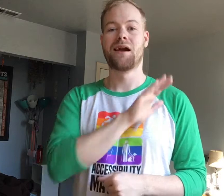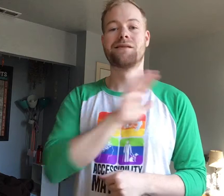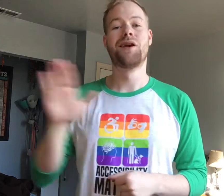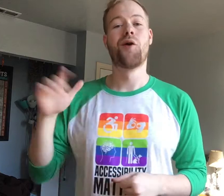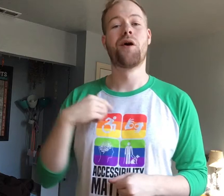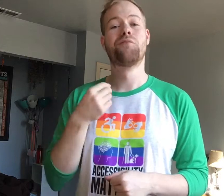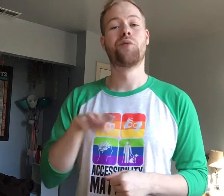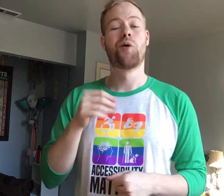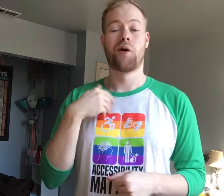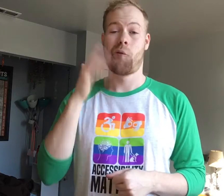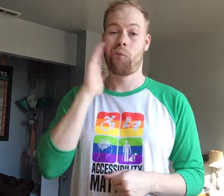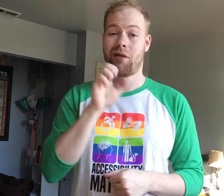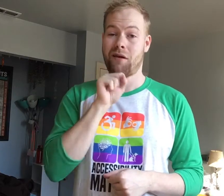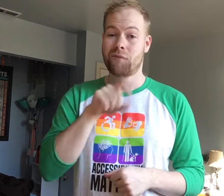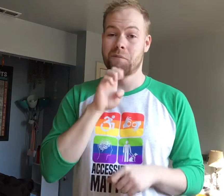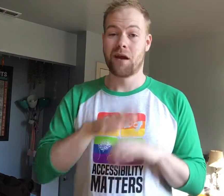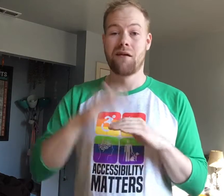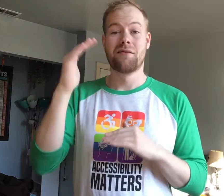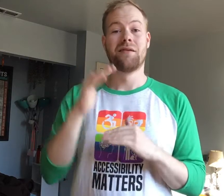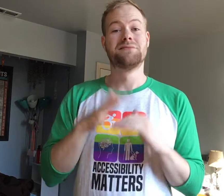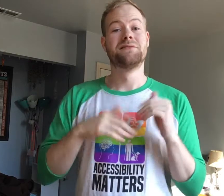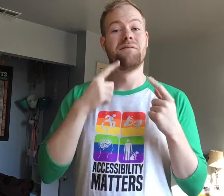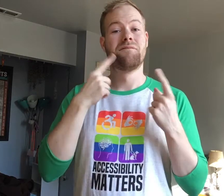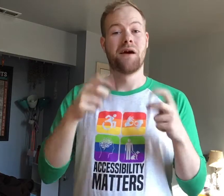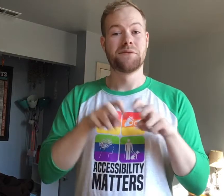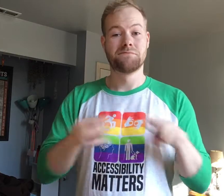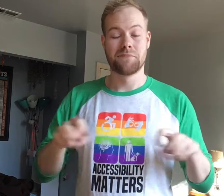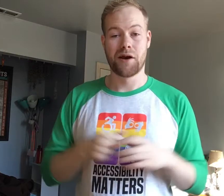Hello, I’m Rogan and I would love to be on the Less Than Famous panel.